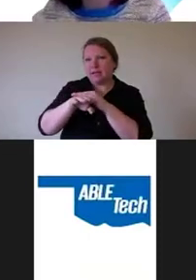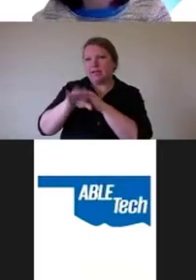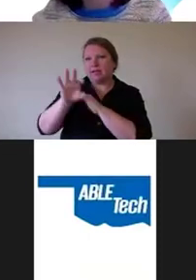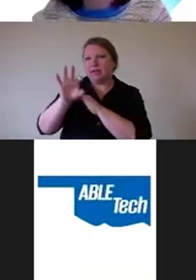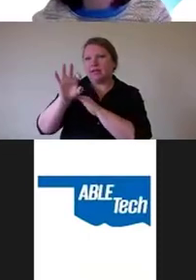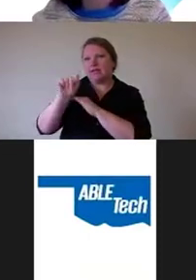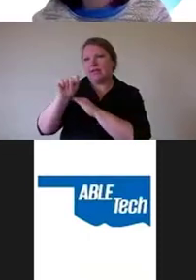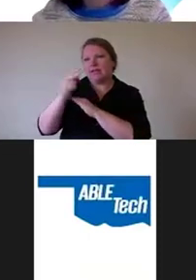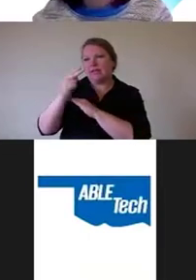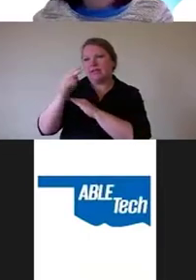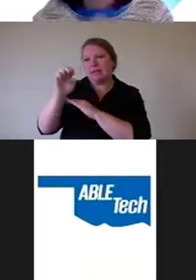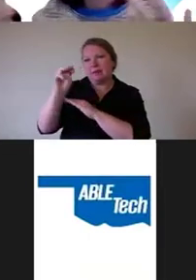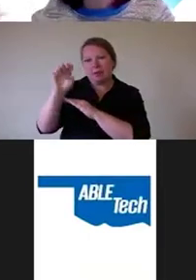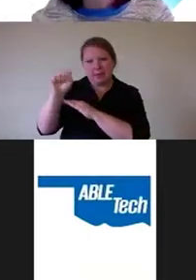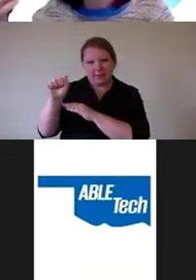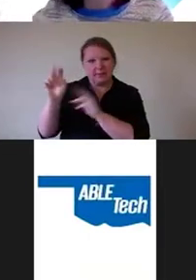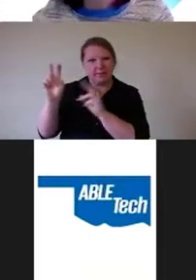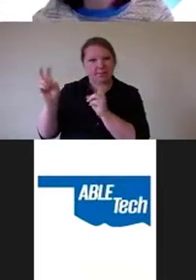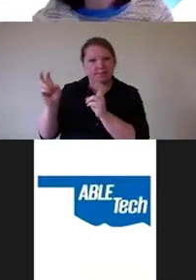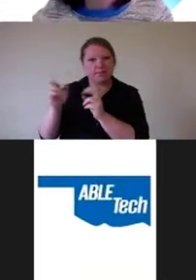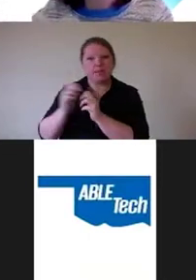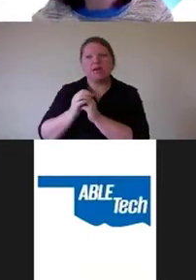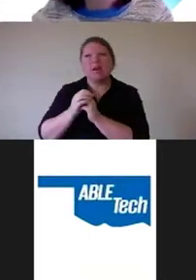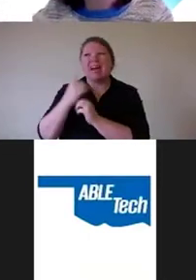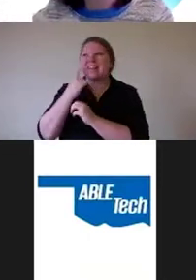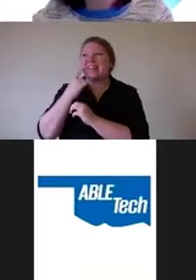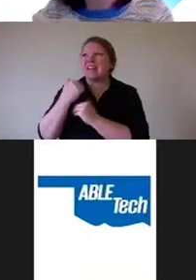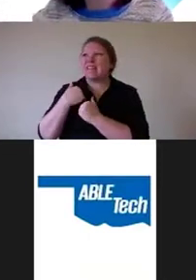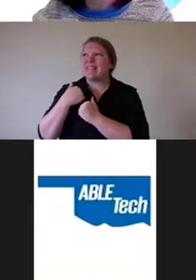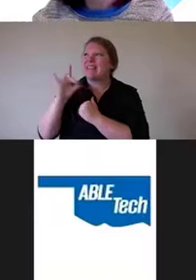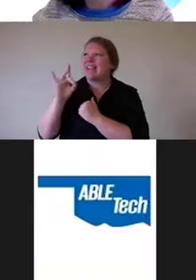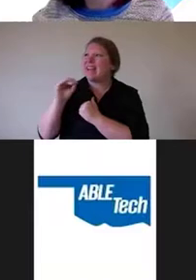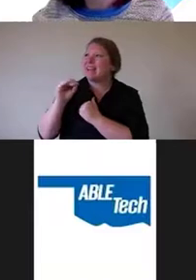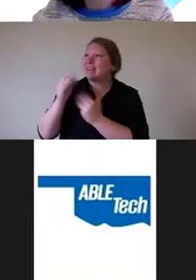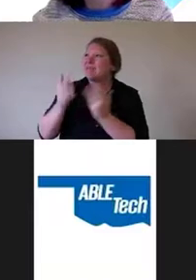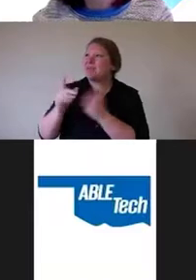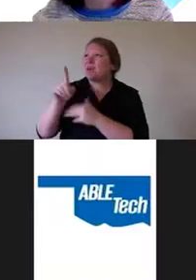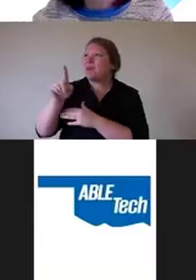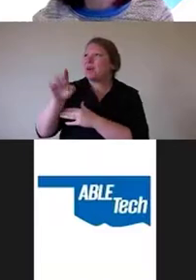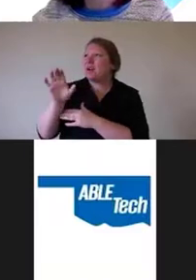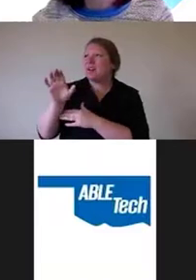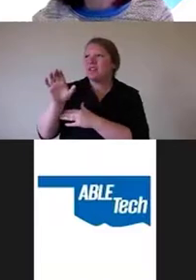They have, I think 80, maybe 100 on their Website.